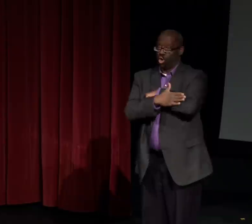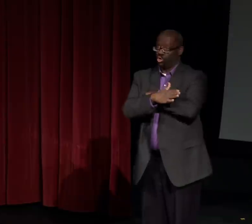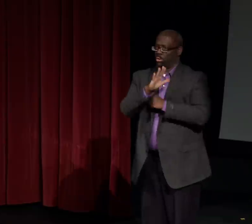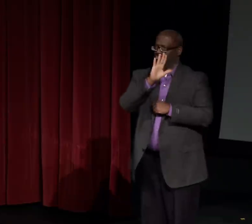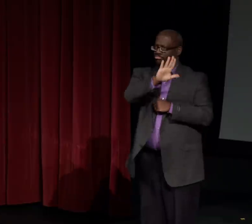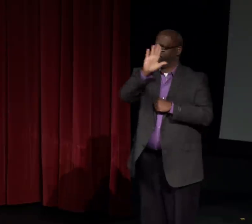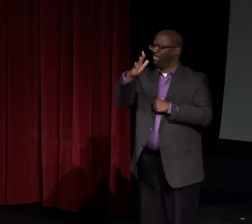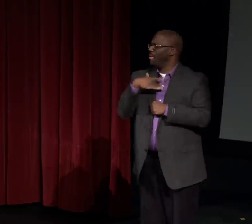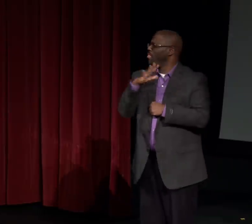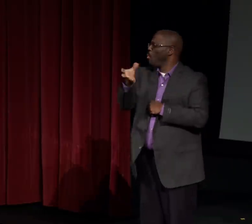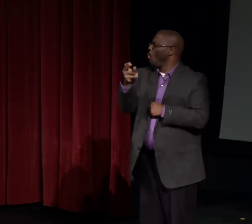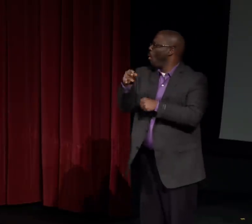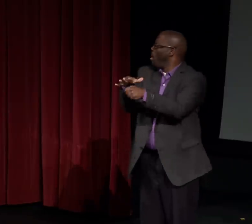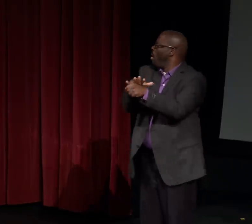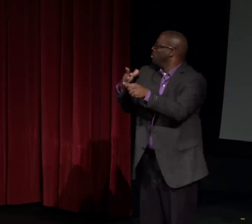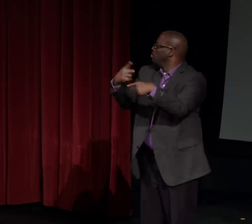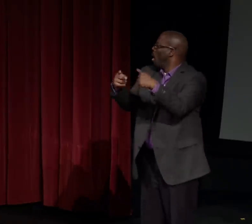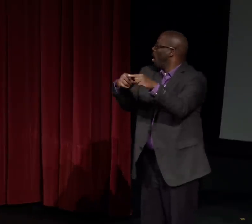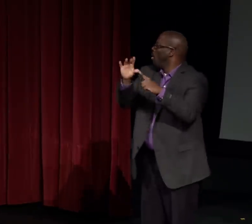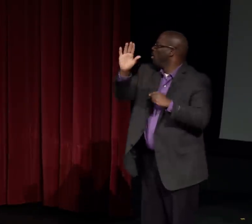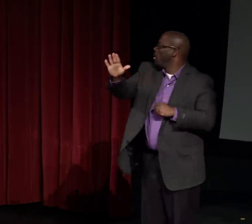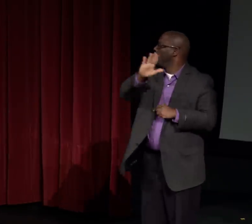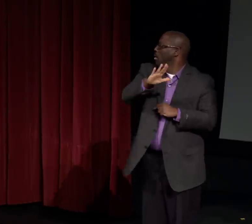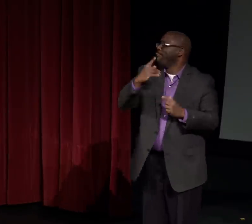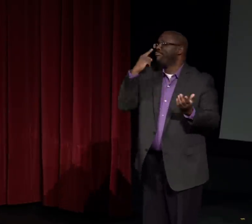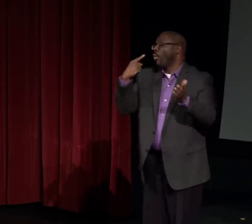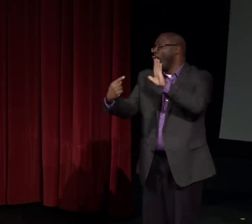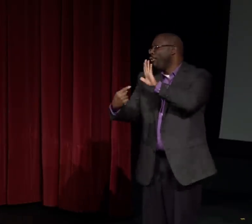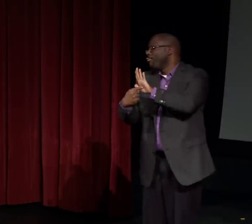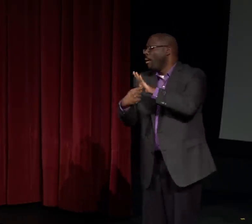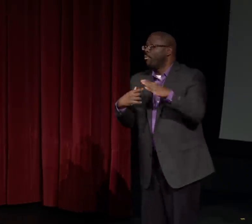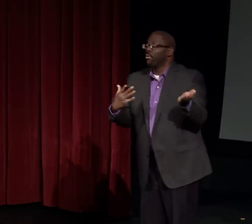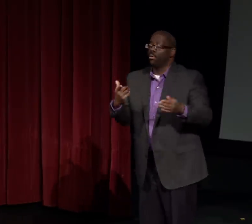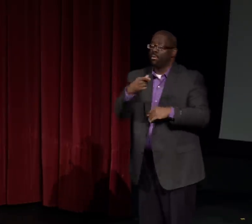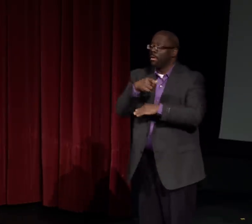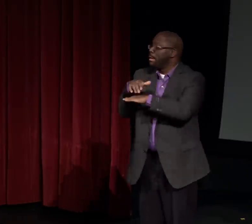has their own local languages.